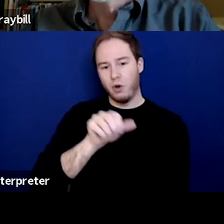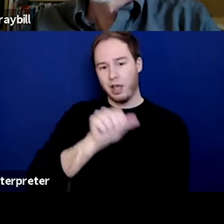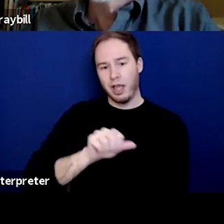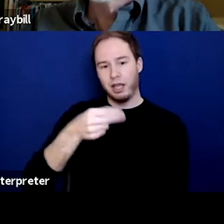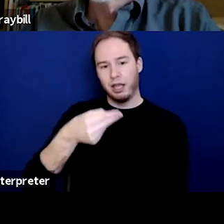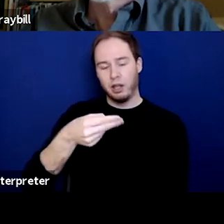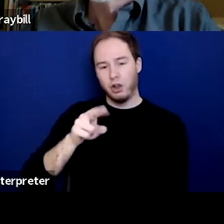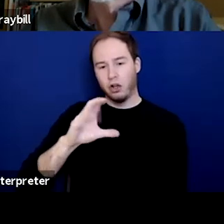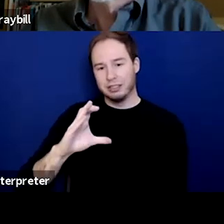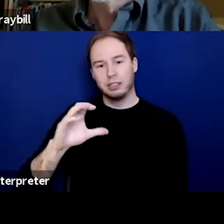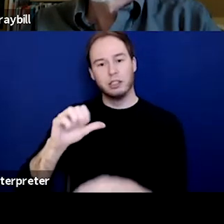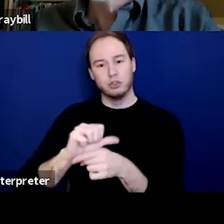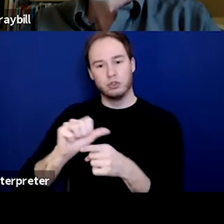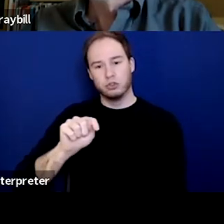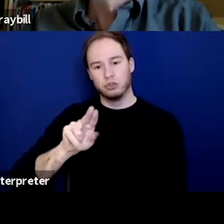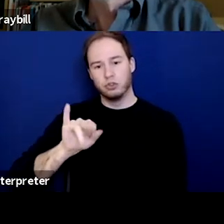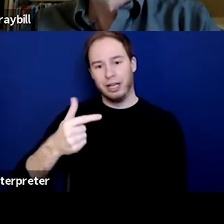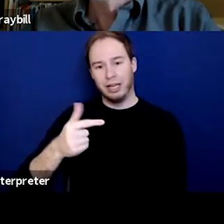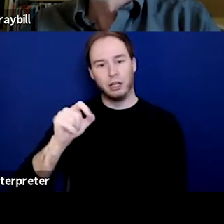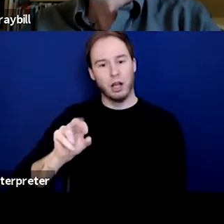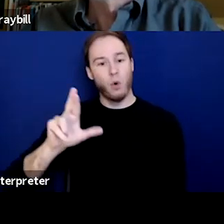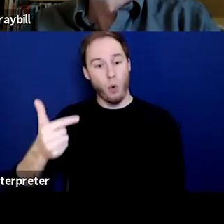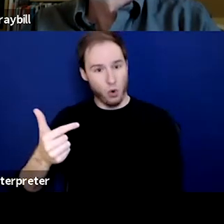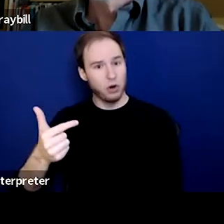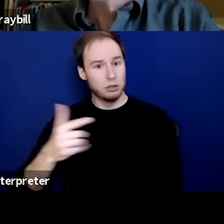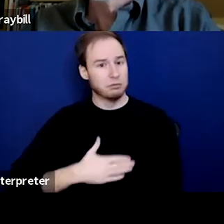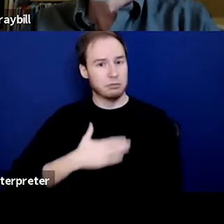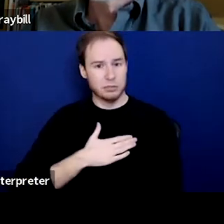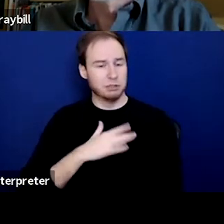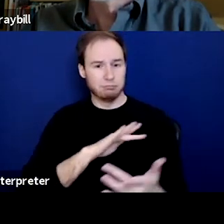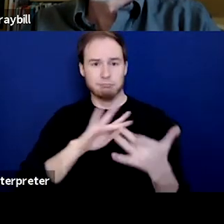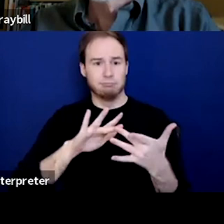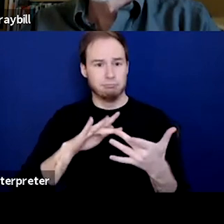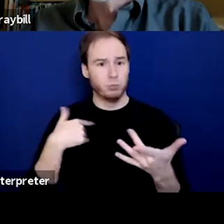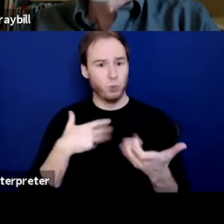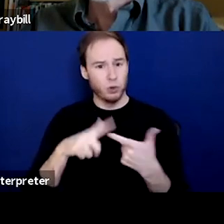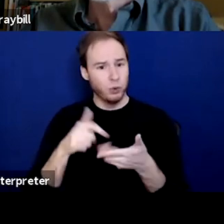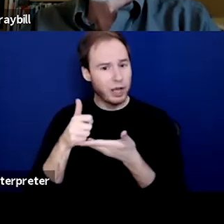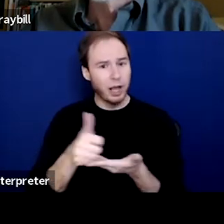Reach out to our team. It wants to hear from you. We want to help connect you with more resources.